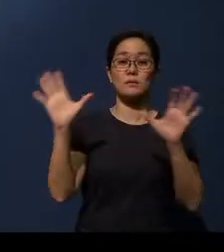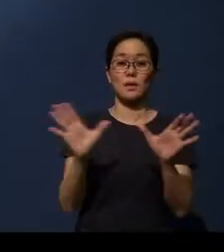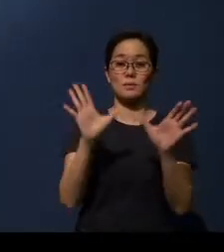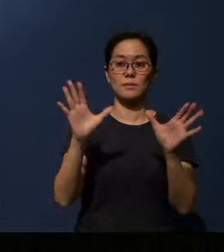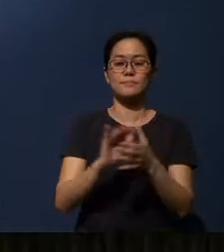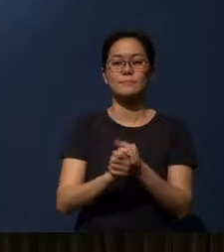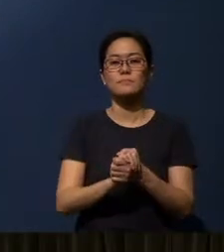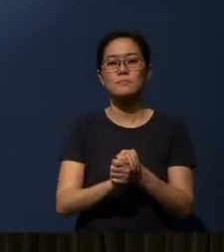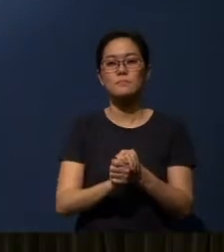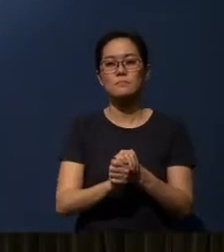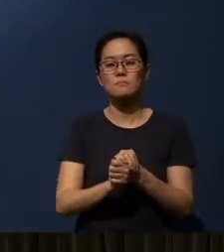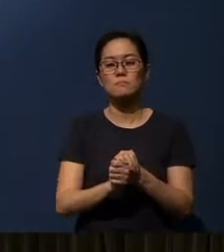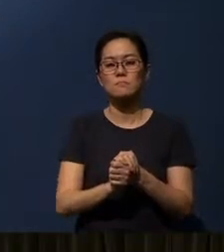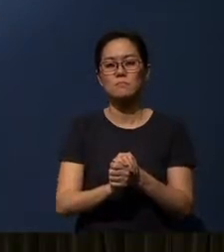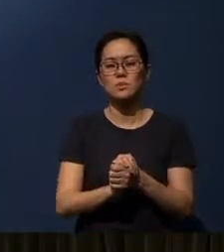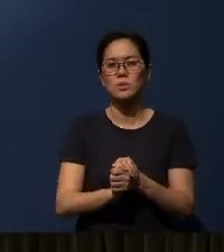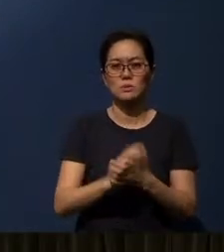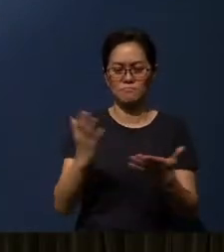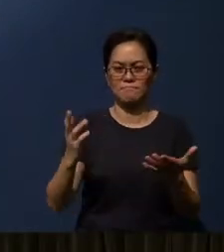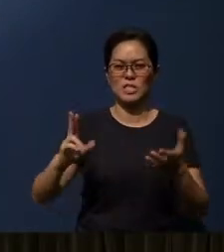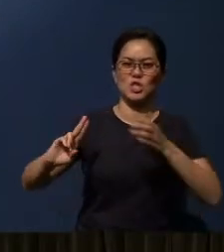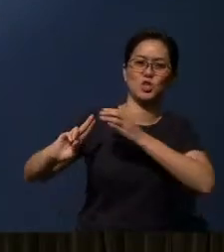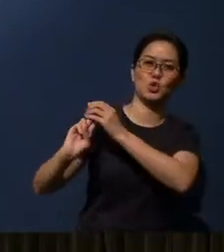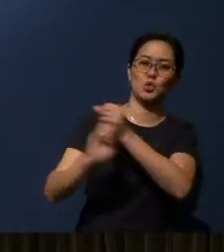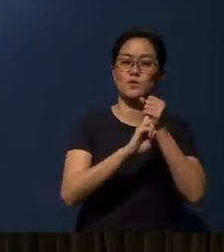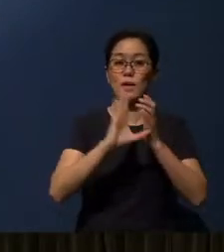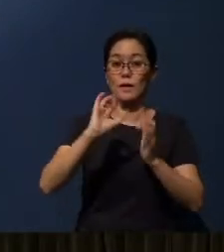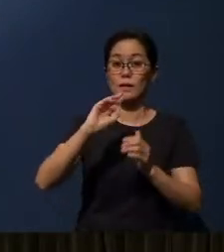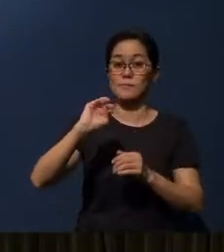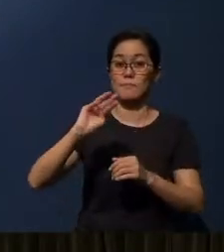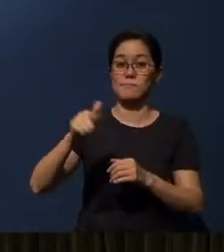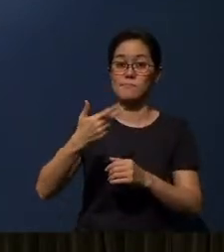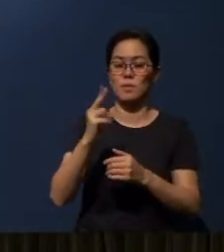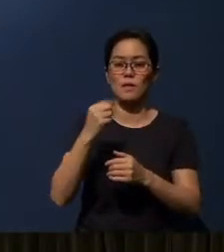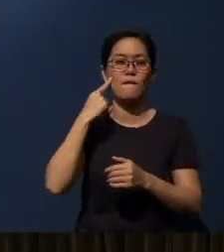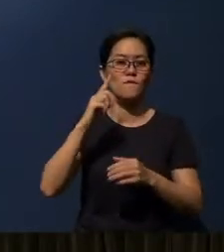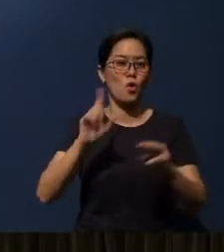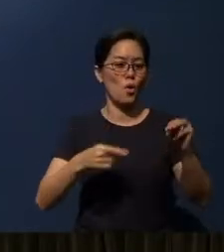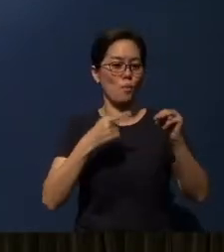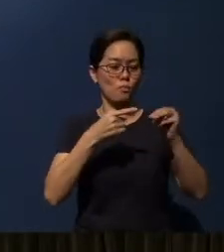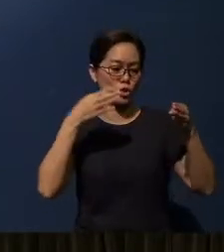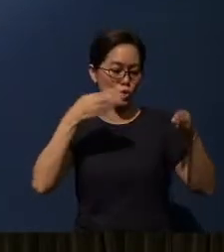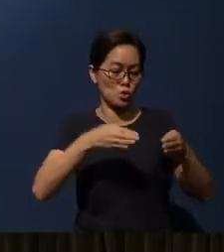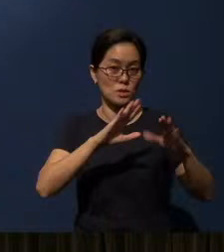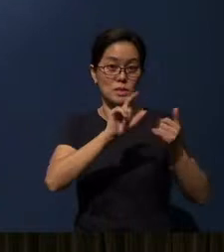It will be the unifying campaign for our missional cells launch,